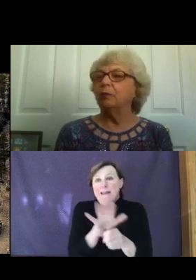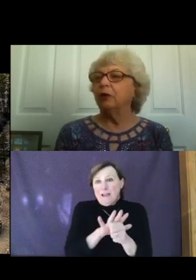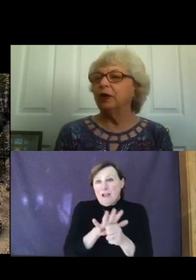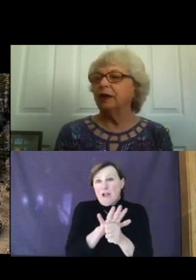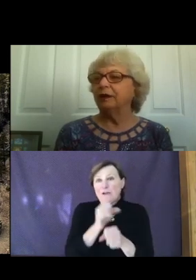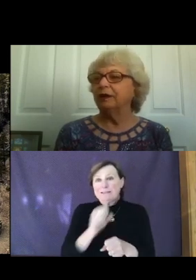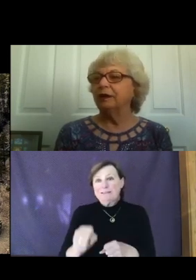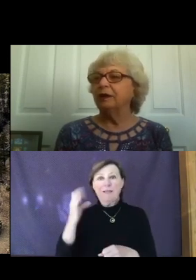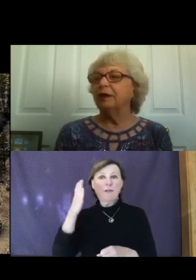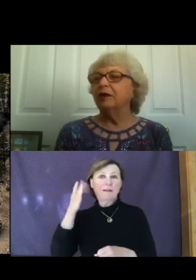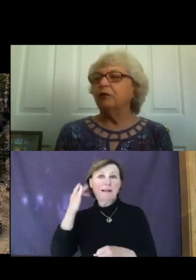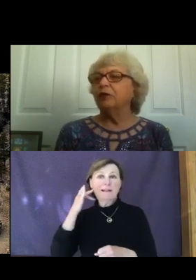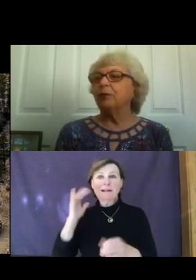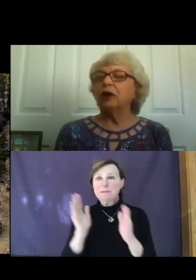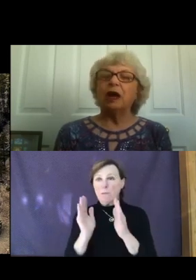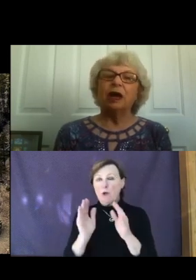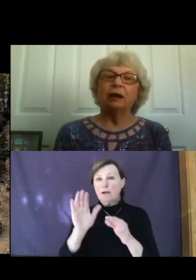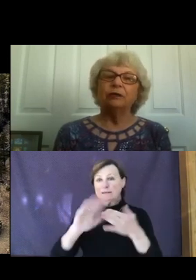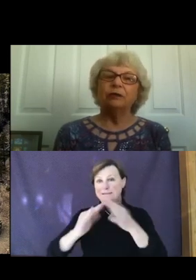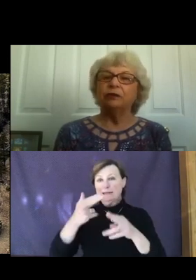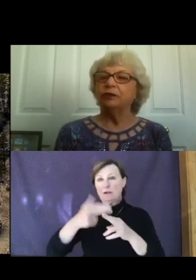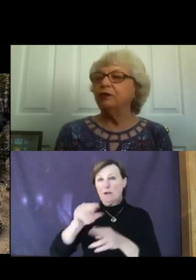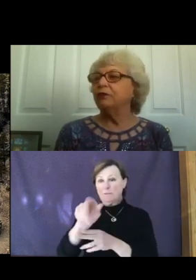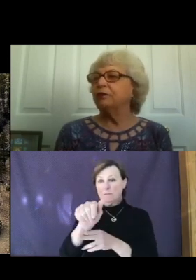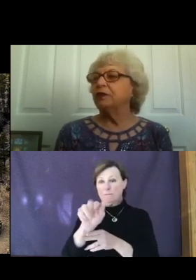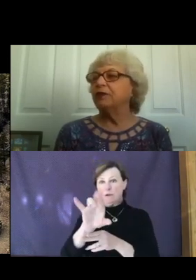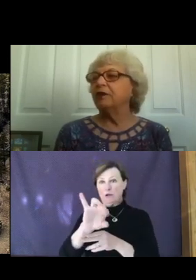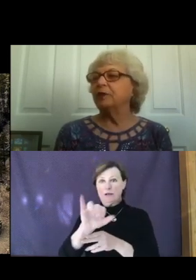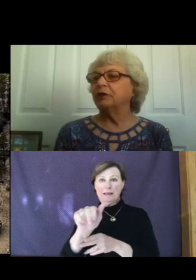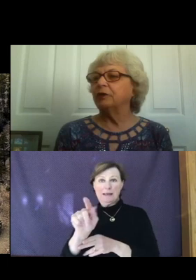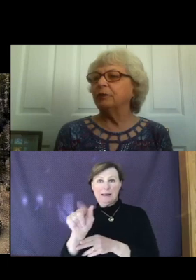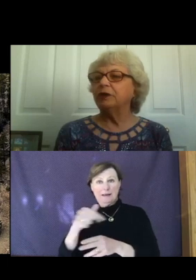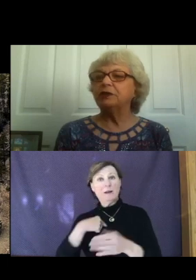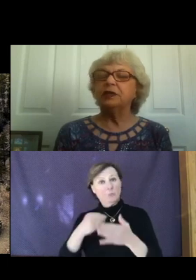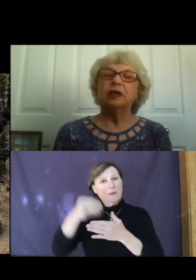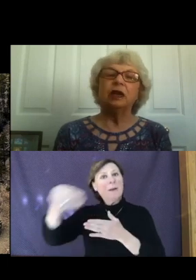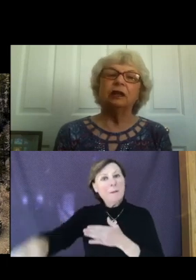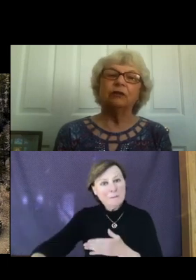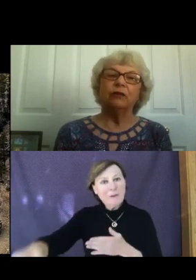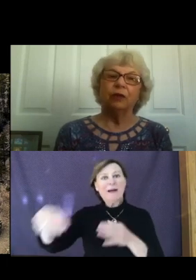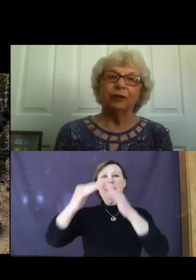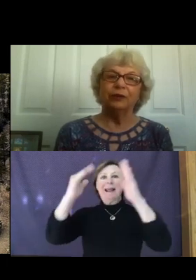Murrieta. We bought a house in a senior 55-plus community, and look forward to a